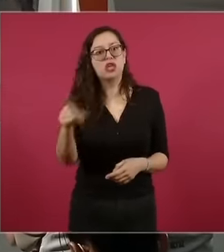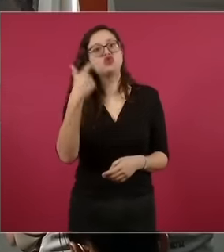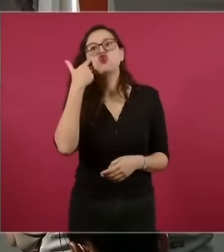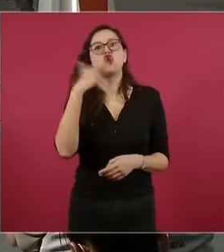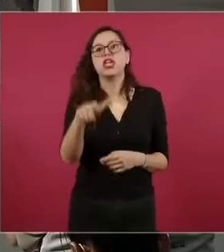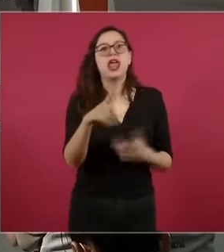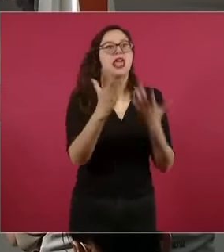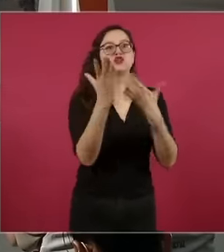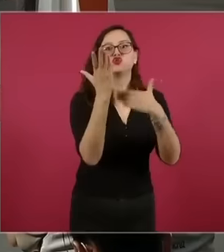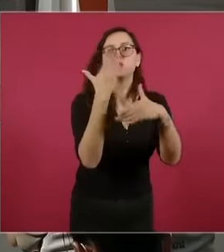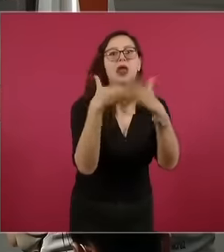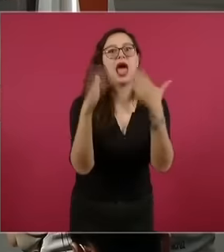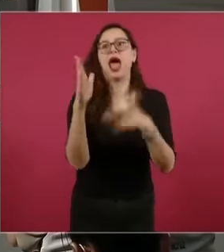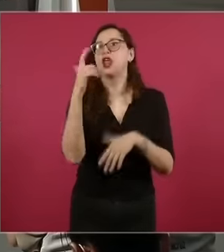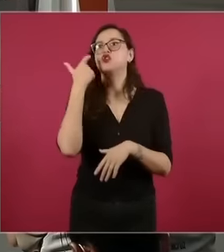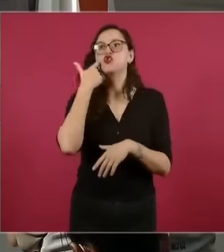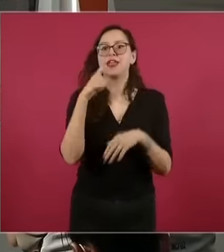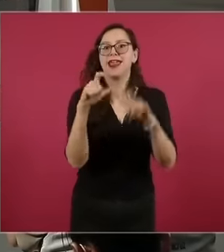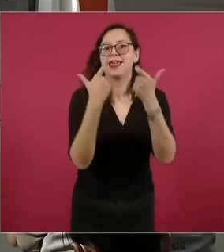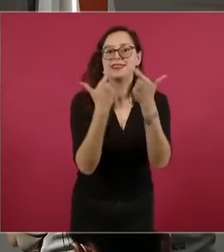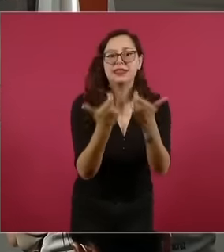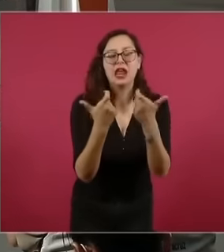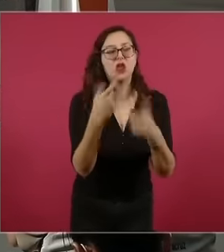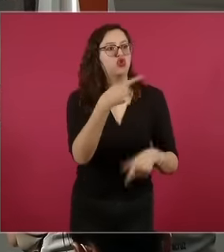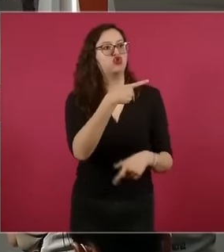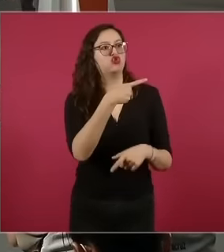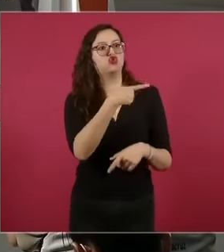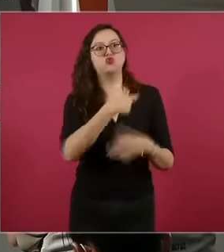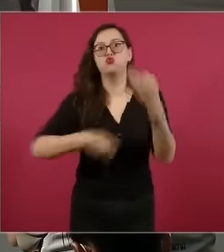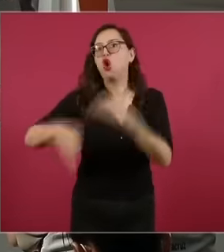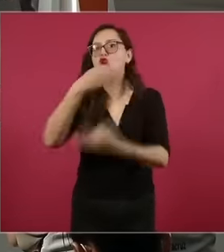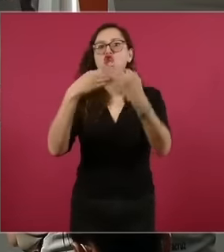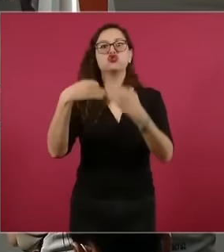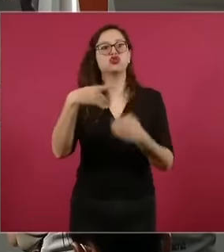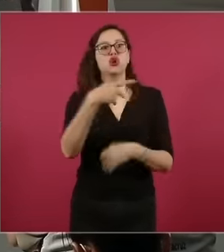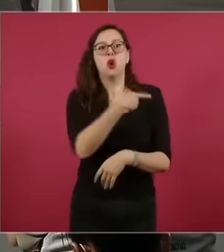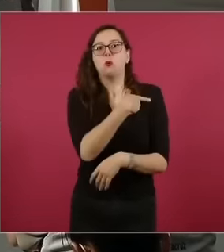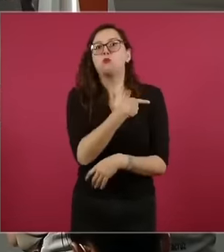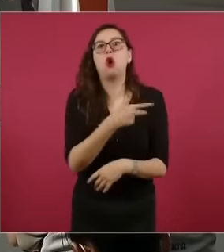the middle classes and who say that we should all be poor I think this could reconcile a lot